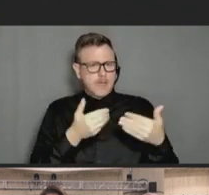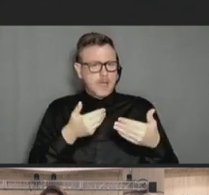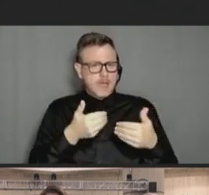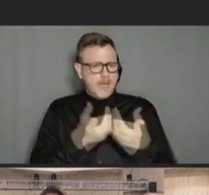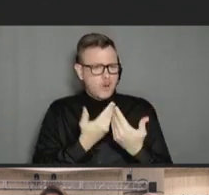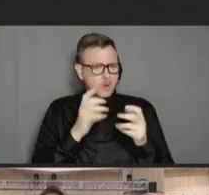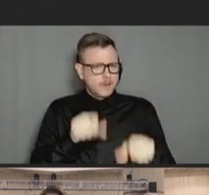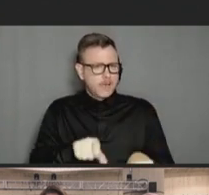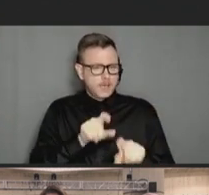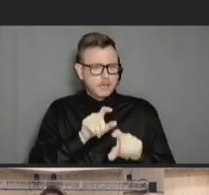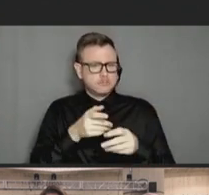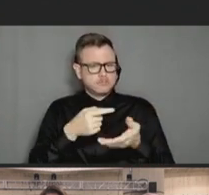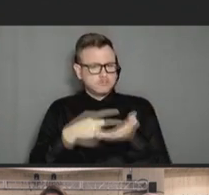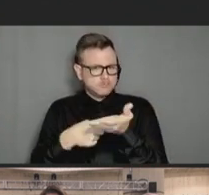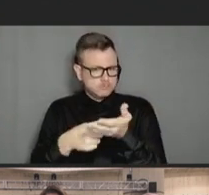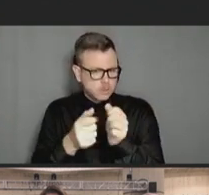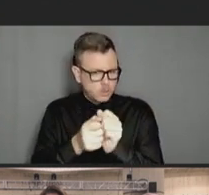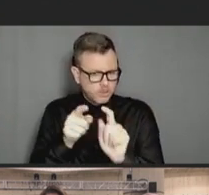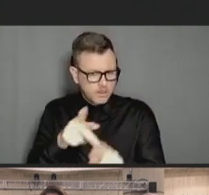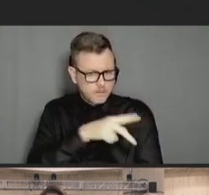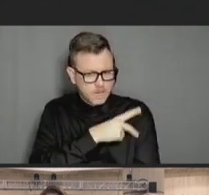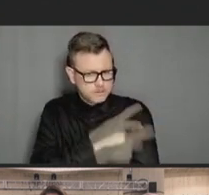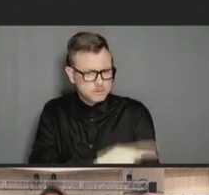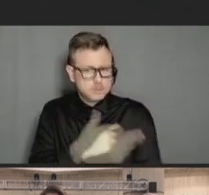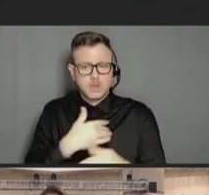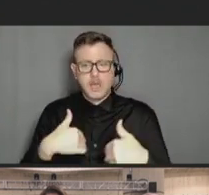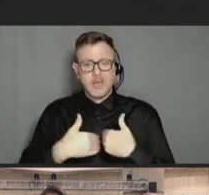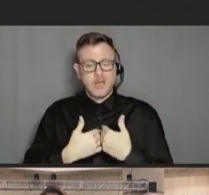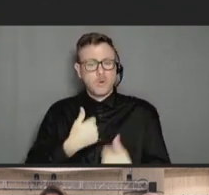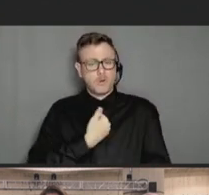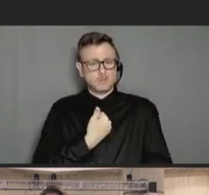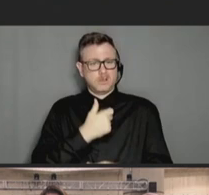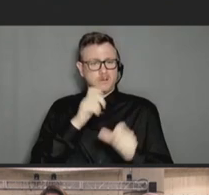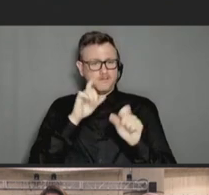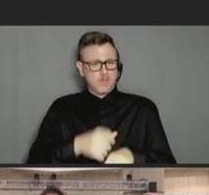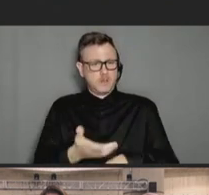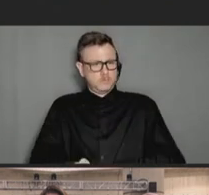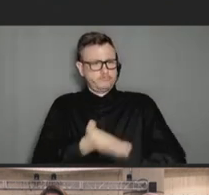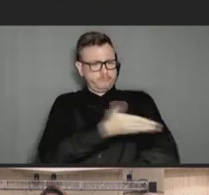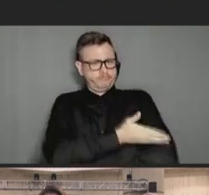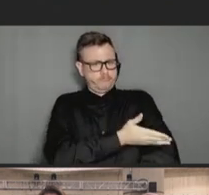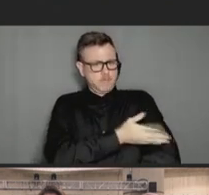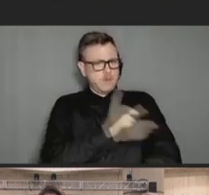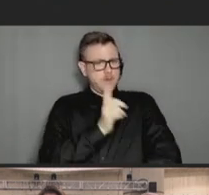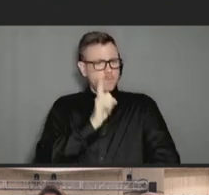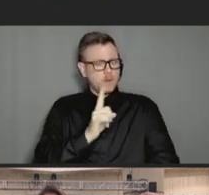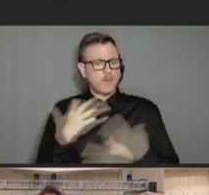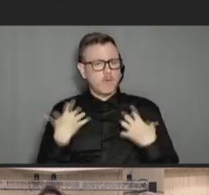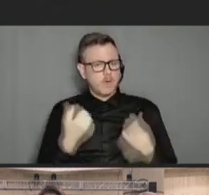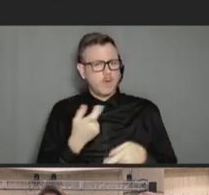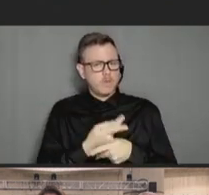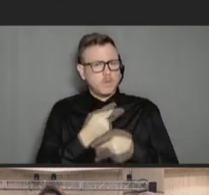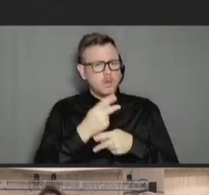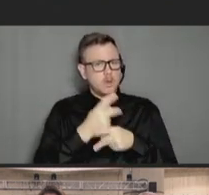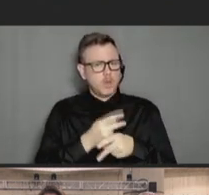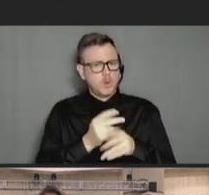of reinforcing how can we do better amongst ourselves as the healthcare community and equipping folks to deal with these issues.